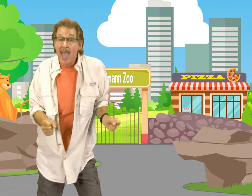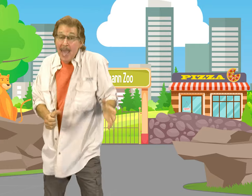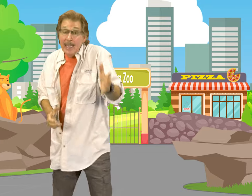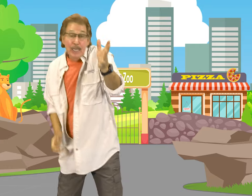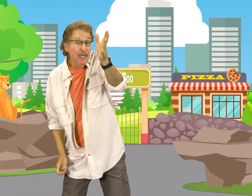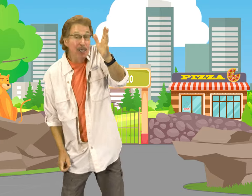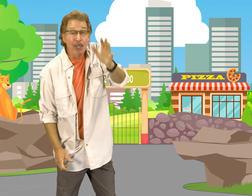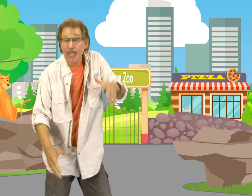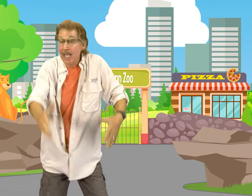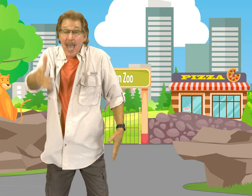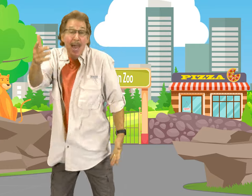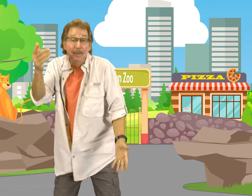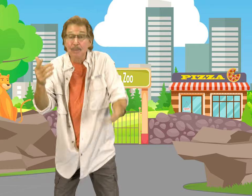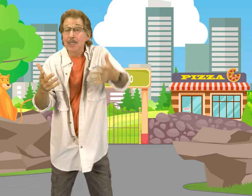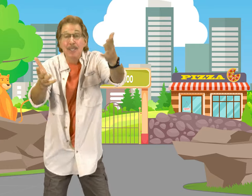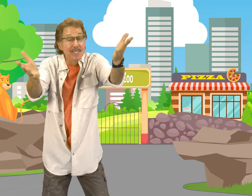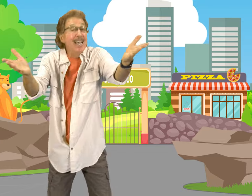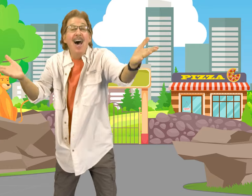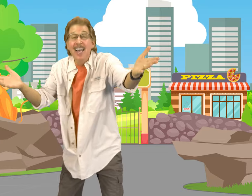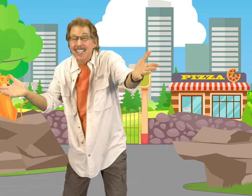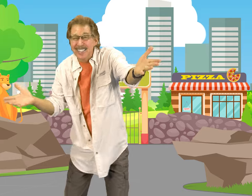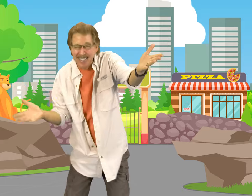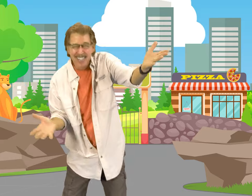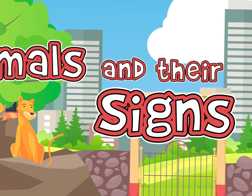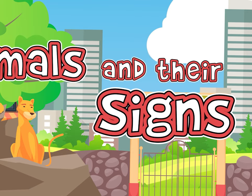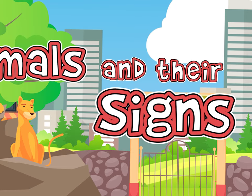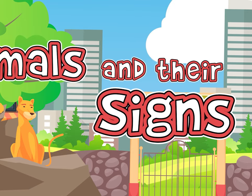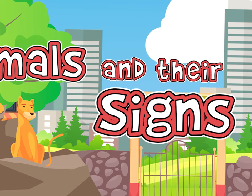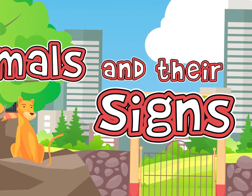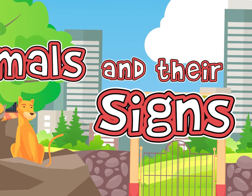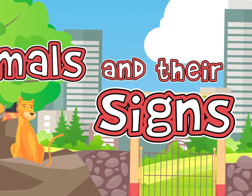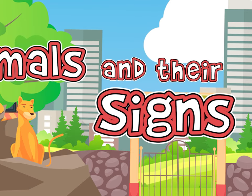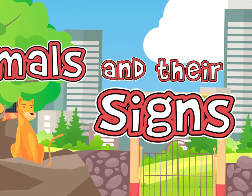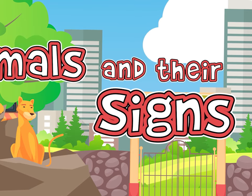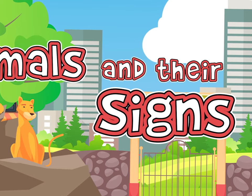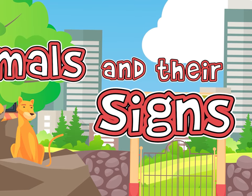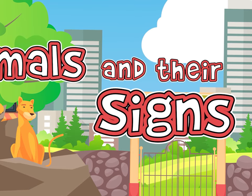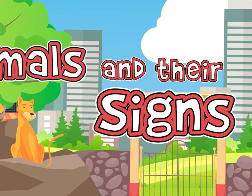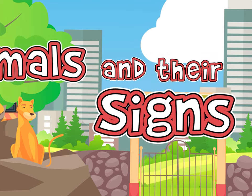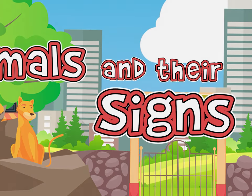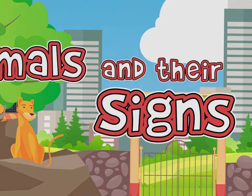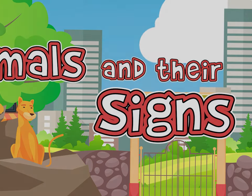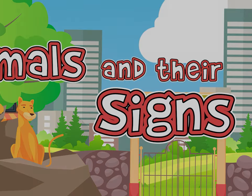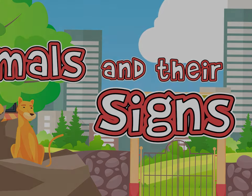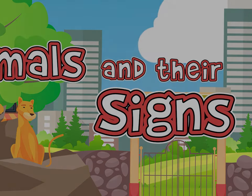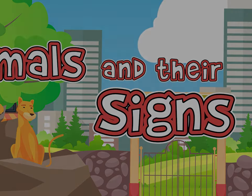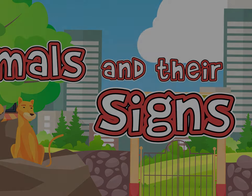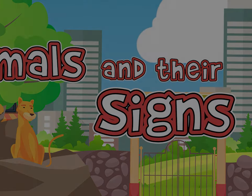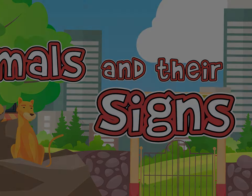And learn their animal signs